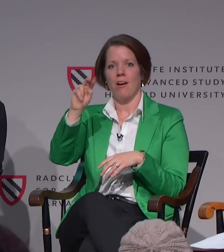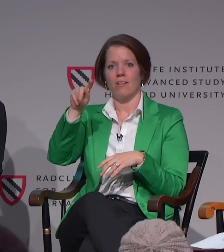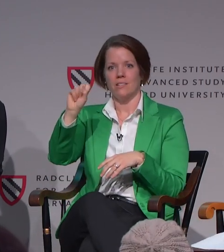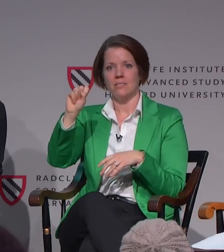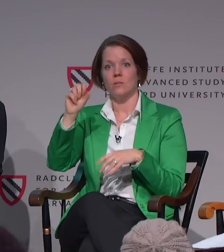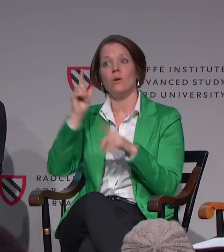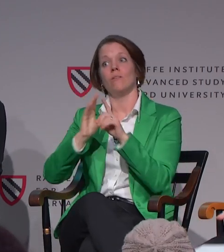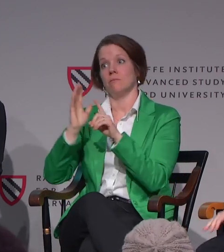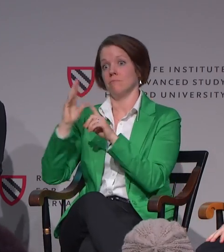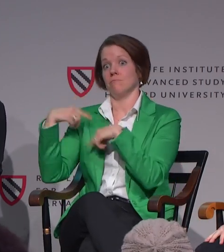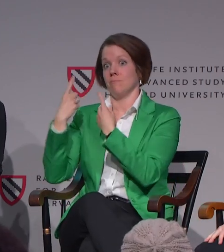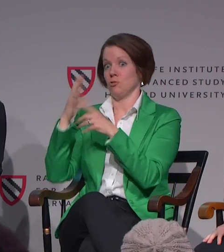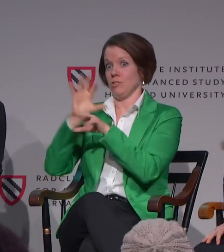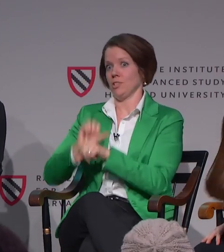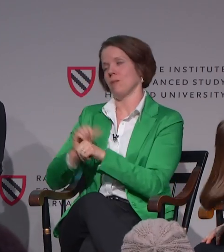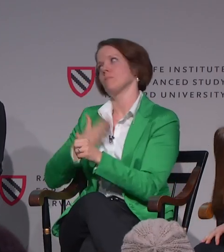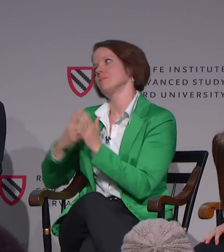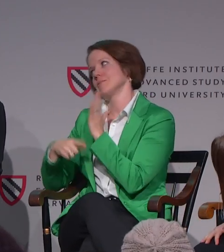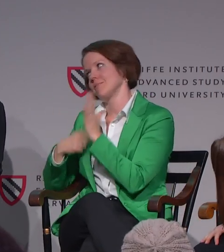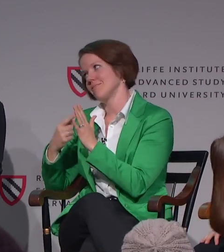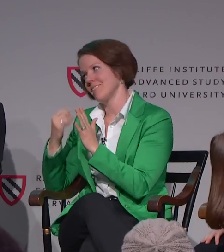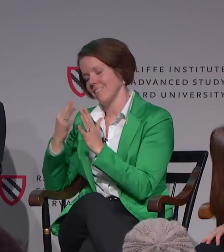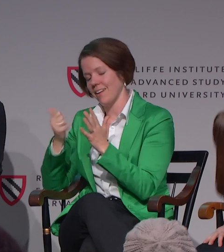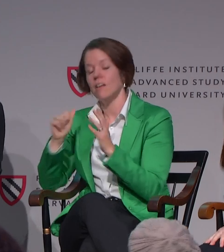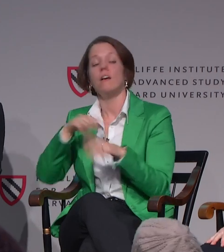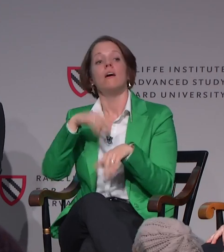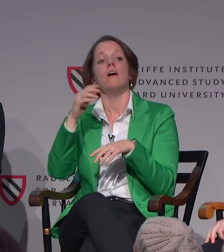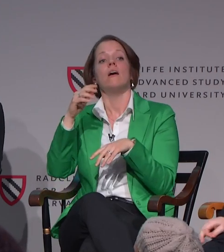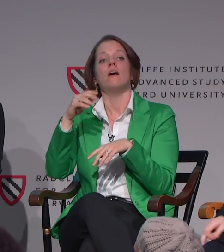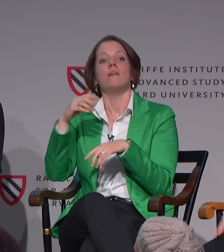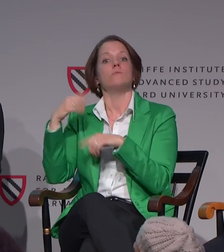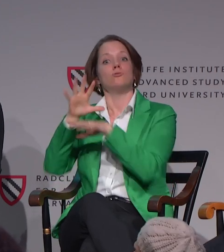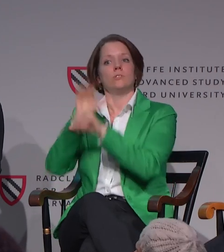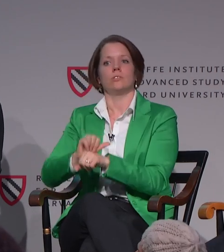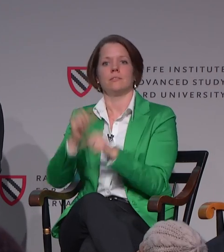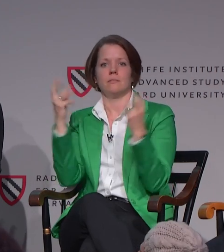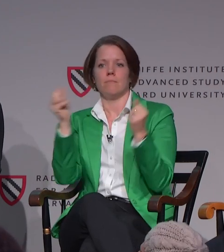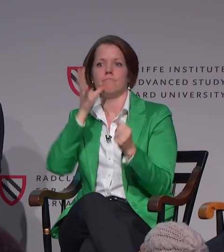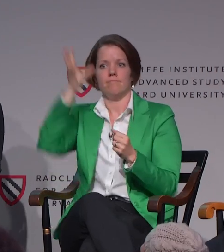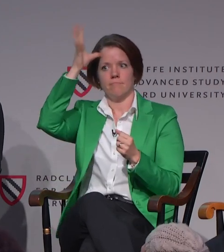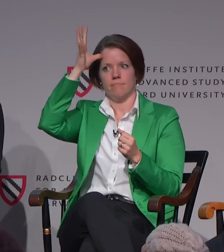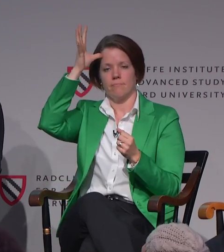So one example, and please, Rosa Lee, correct me if I'm wrong.